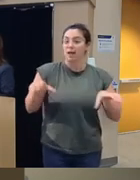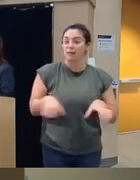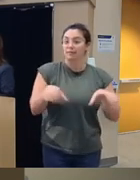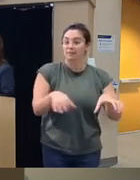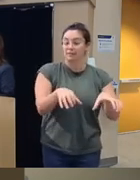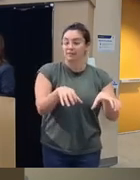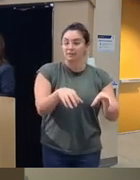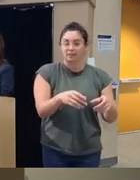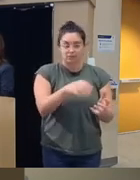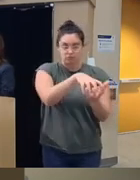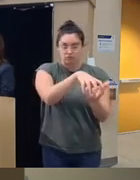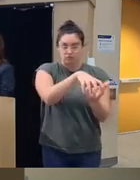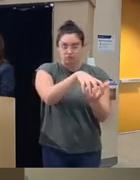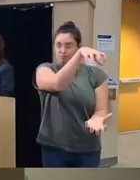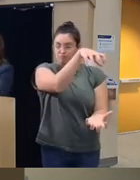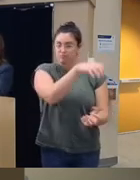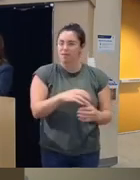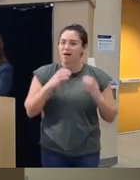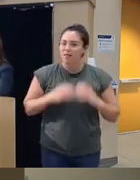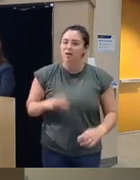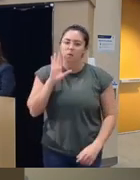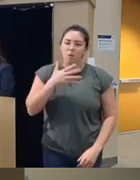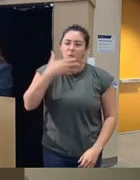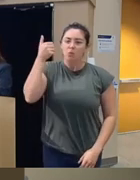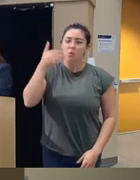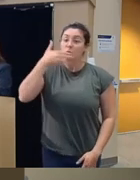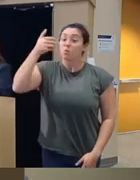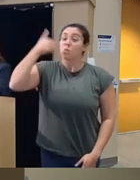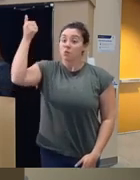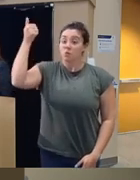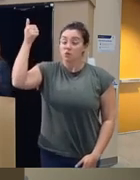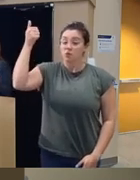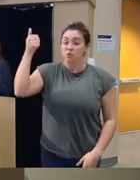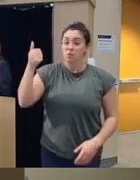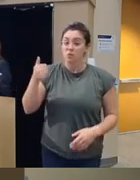sessions and you know these clients are going to get older you know and they be our clients